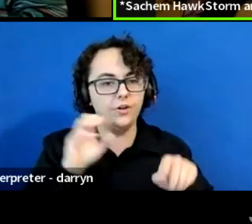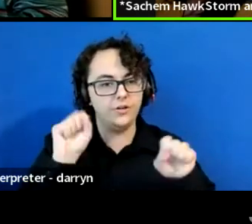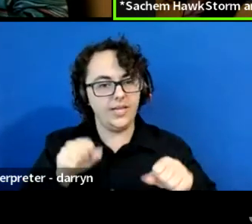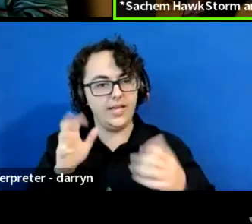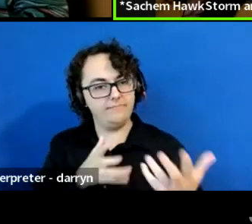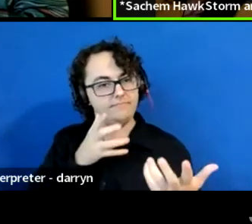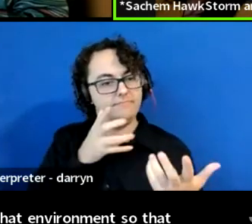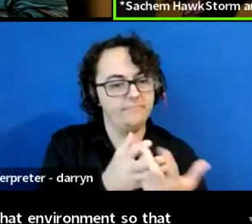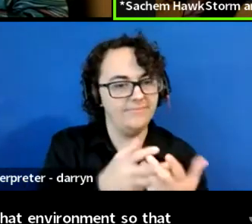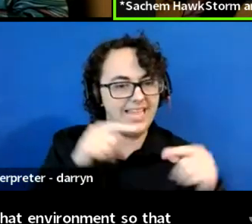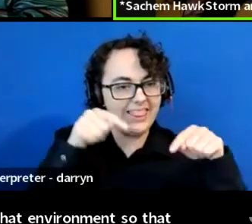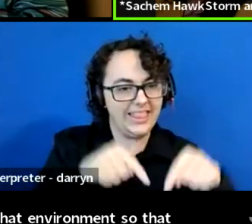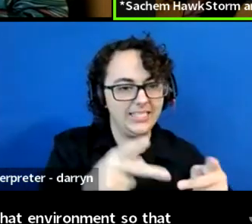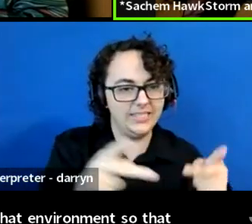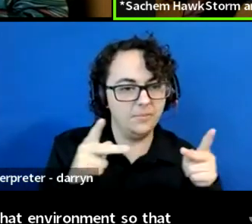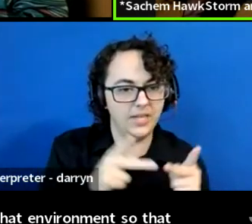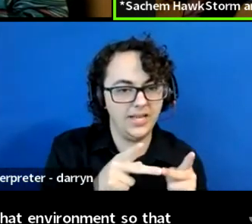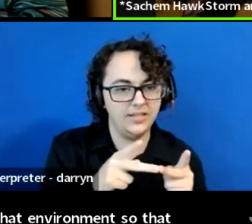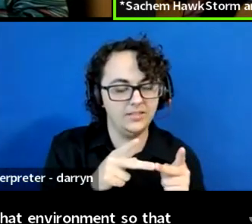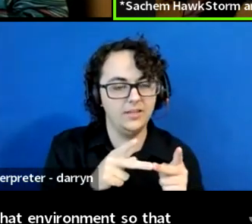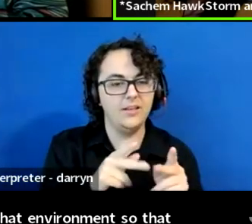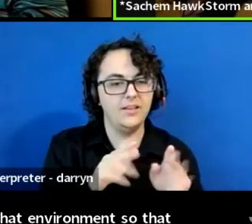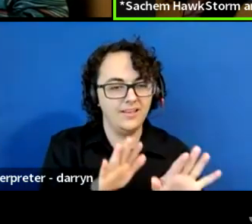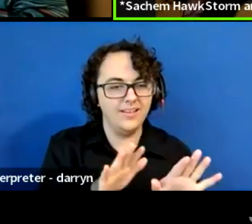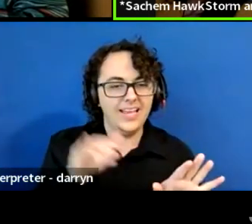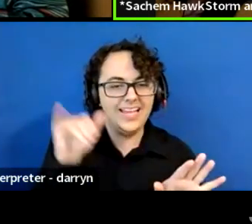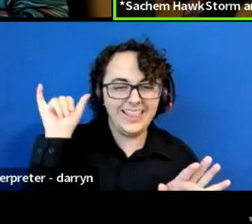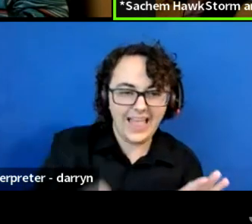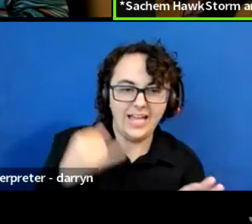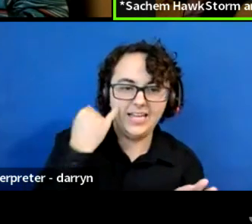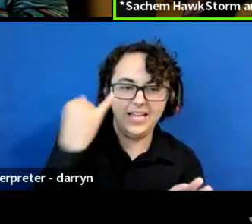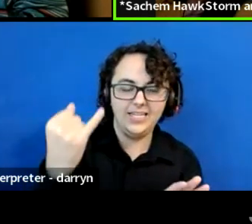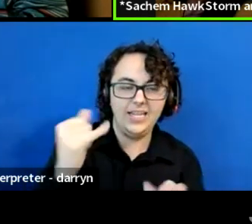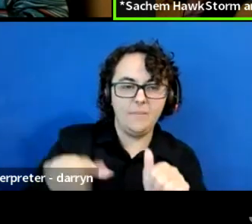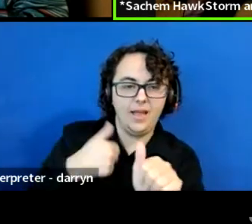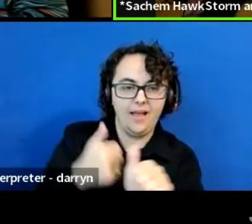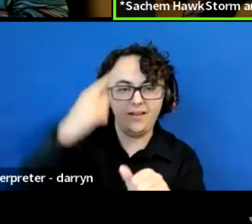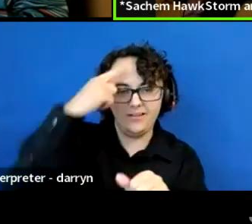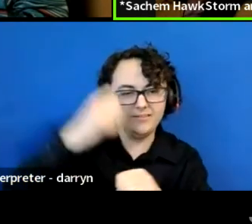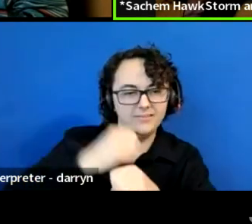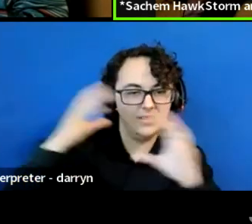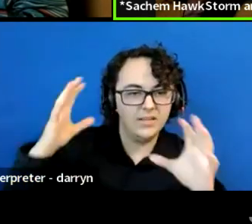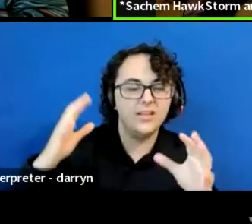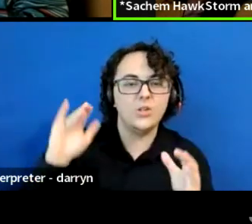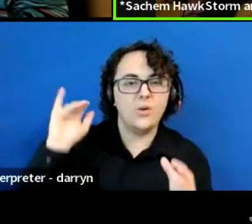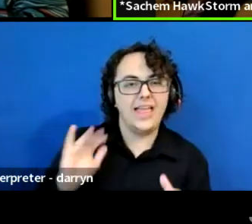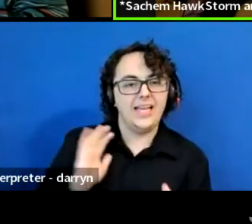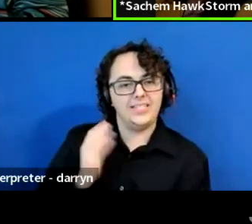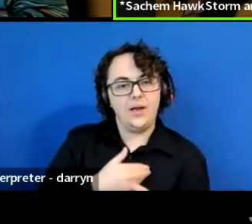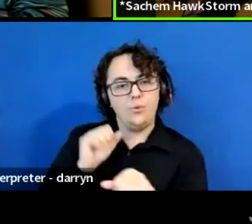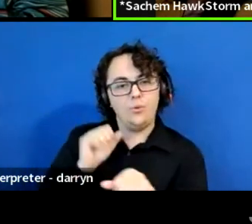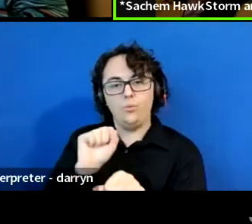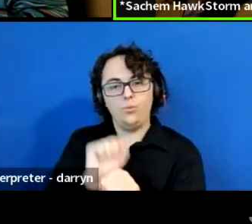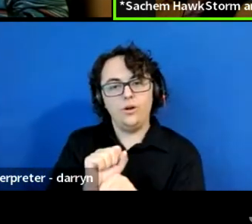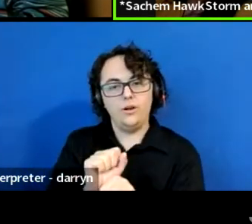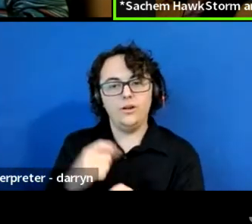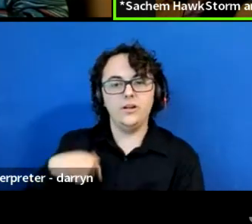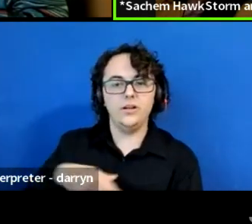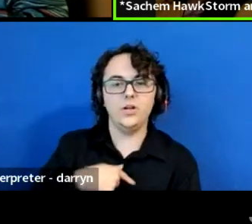And this is part of the work that we do is reteaching how to think about language and how we are